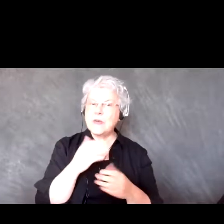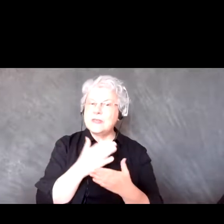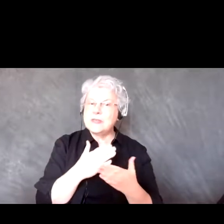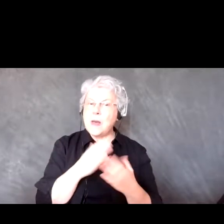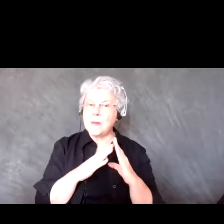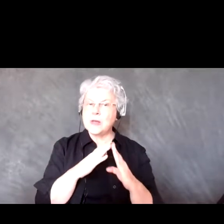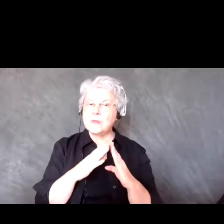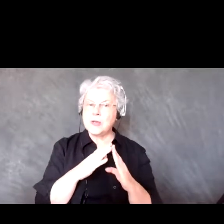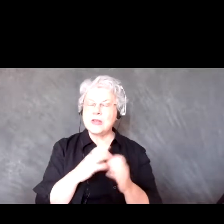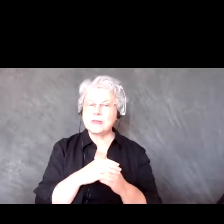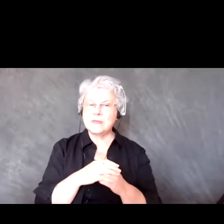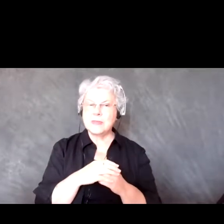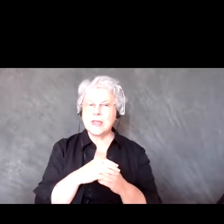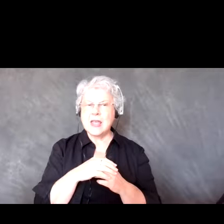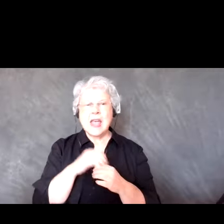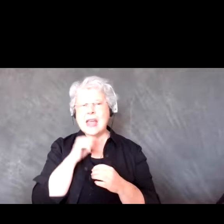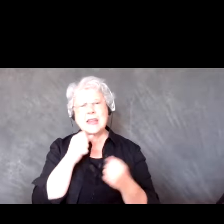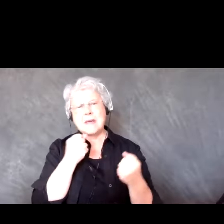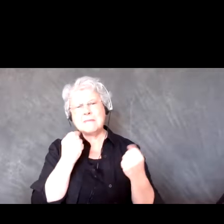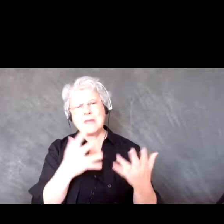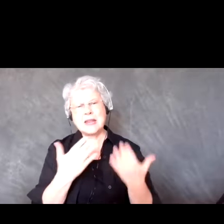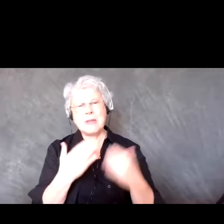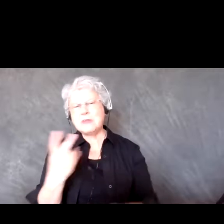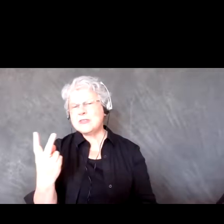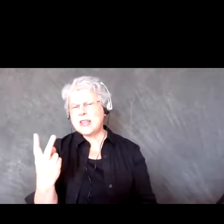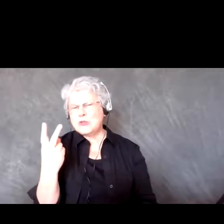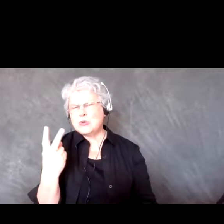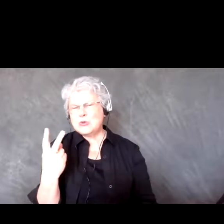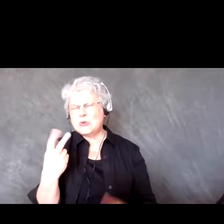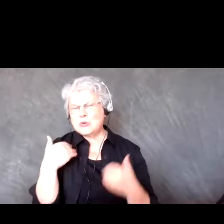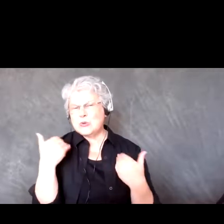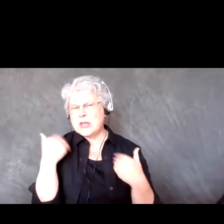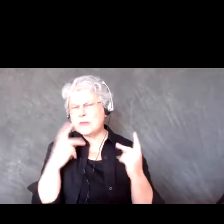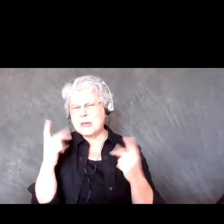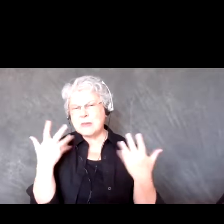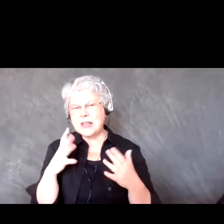You don't have a lot, you have maybe two dedicated Youth that will actually go and help these elders.